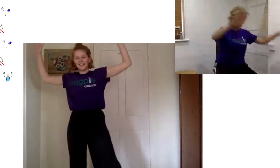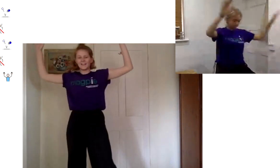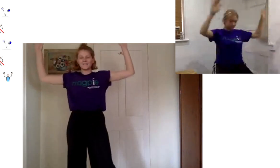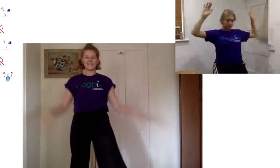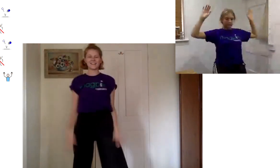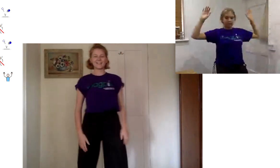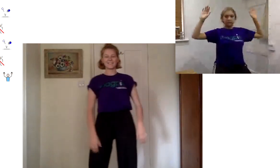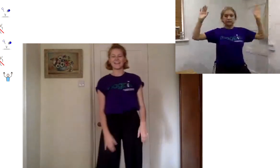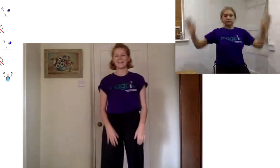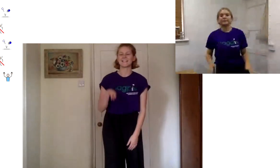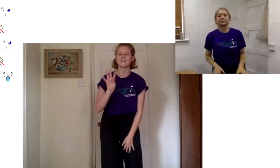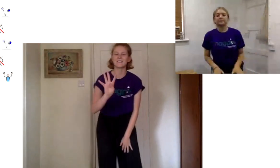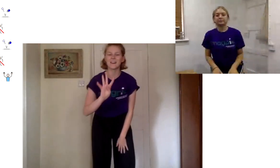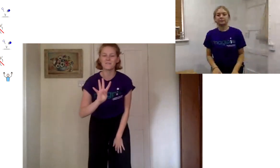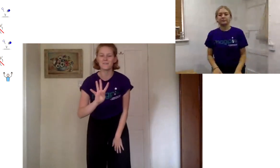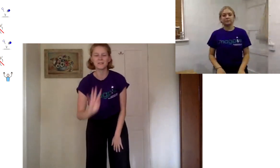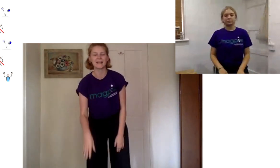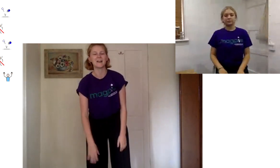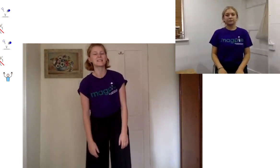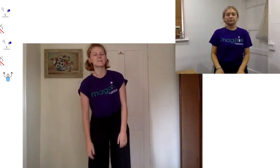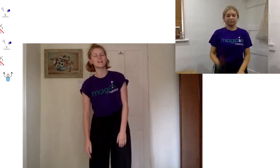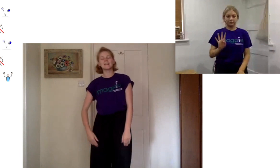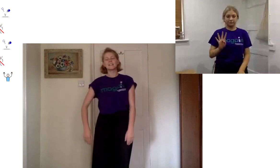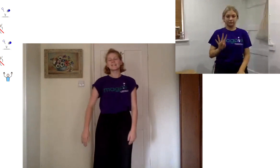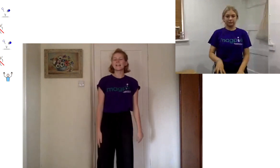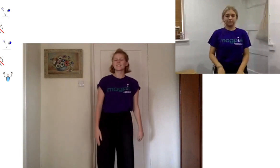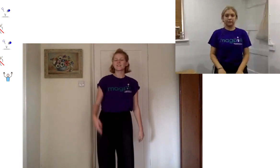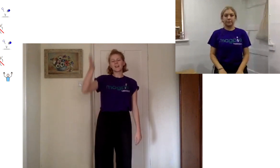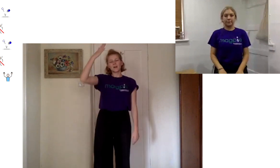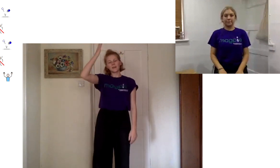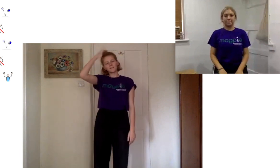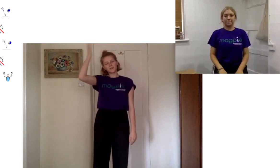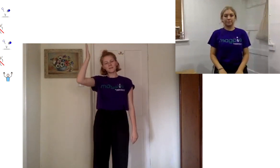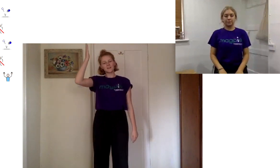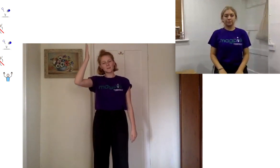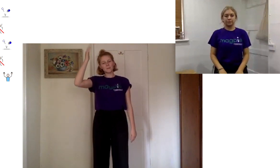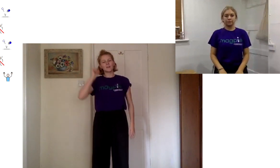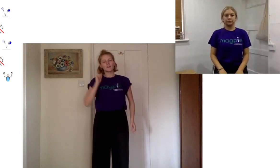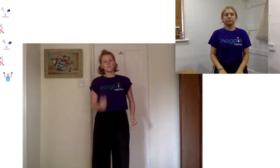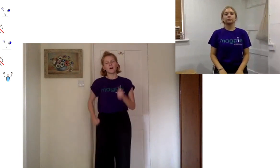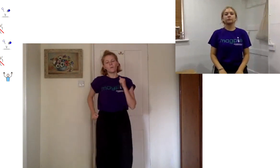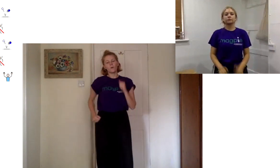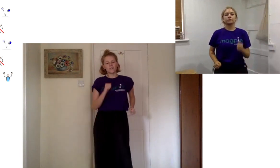lovely really nice so we do that four times so let's try going from the top with our walks